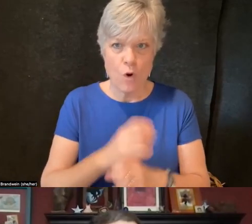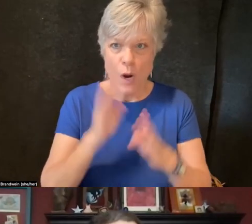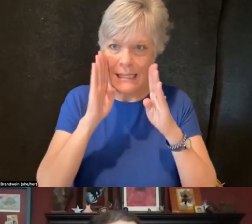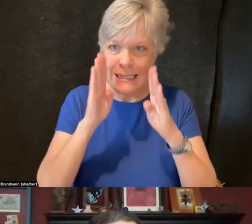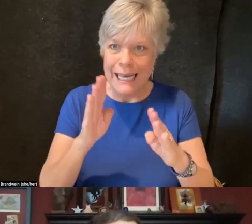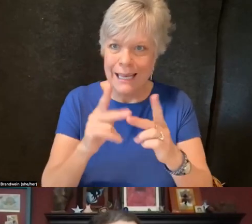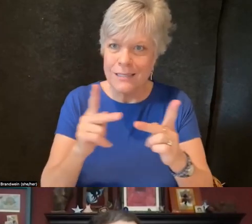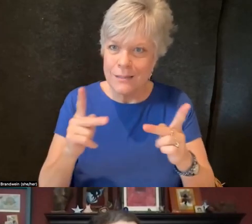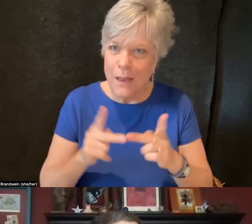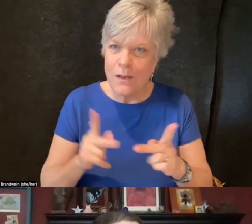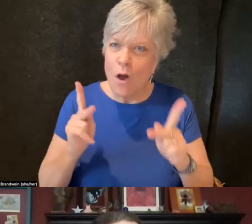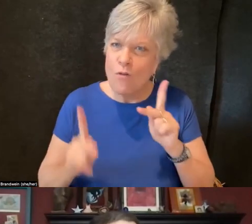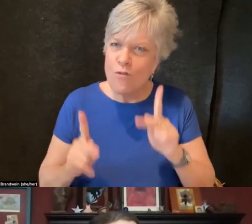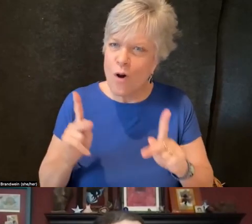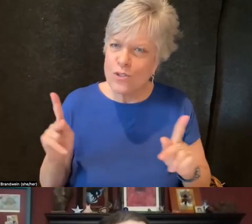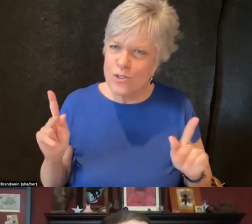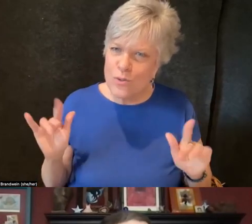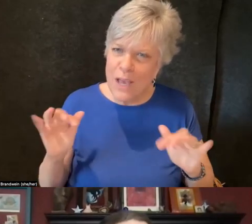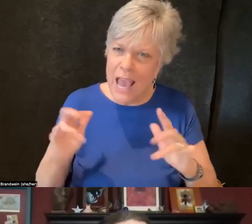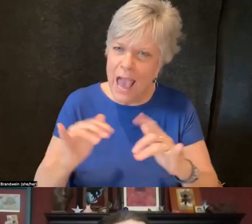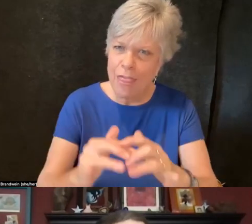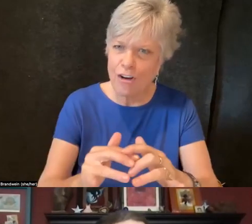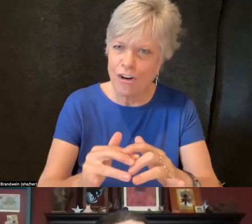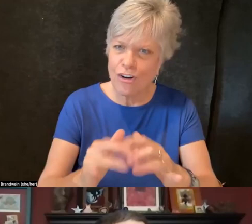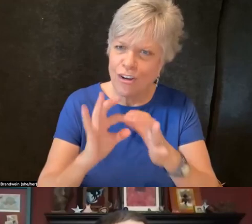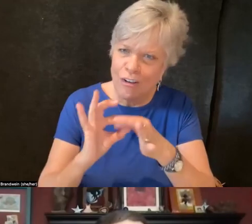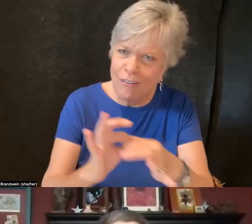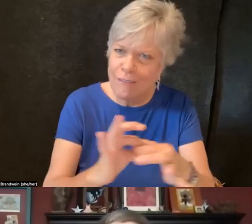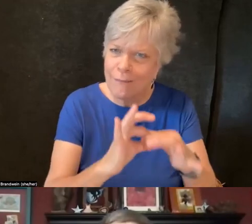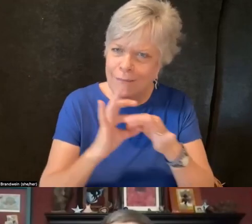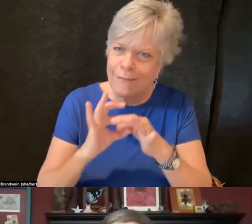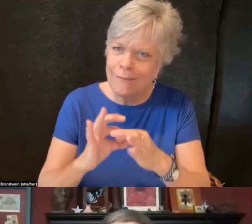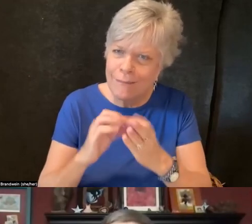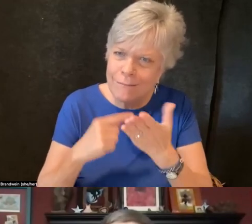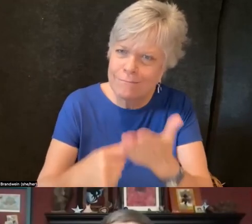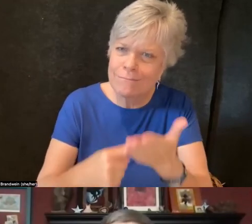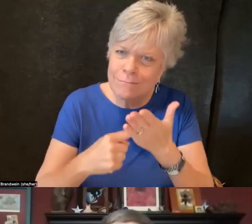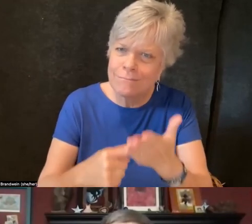for folks to connect, and for folks to meet one another